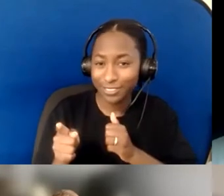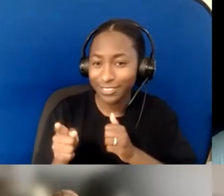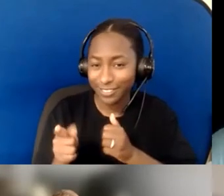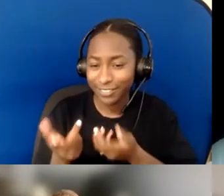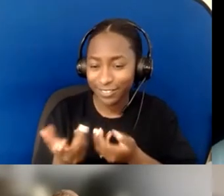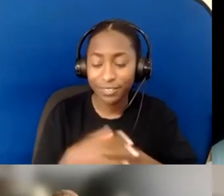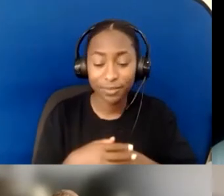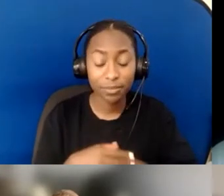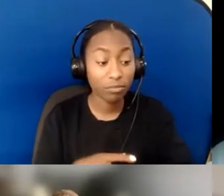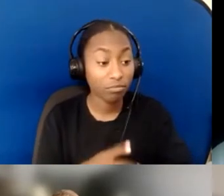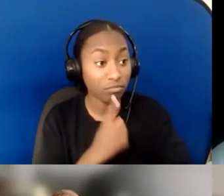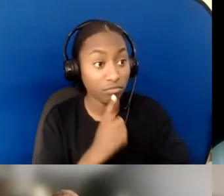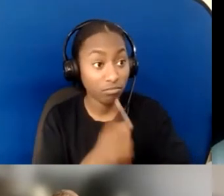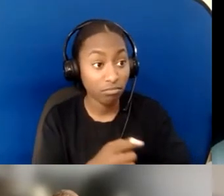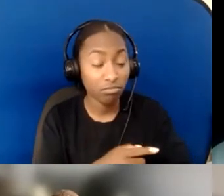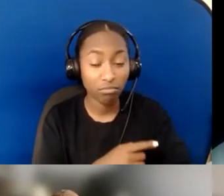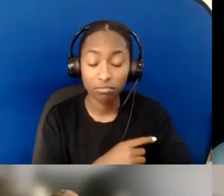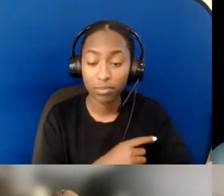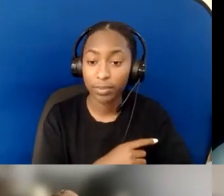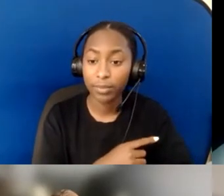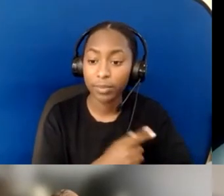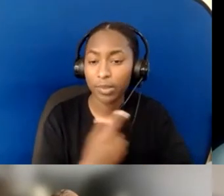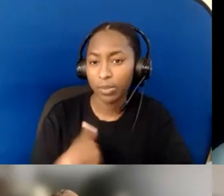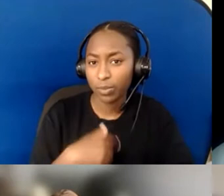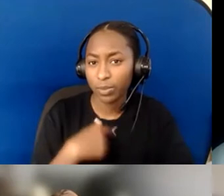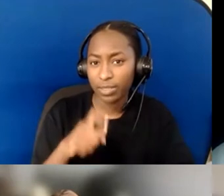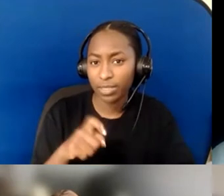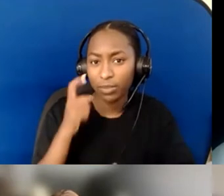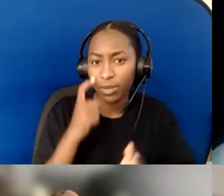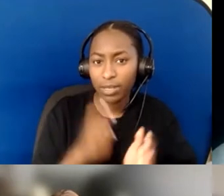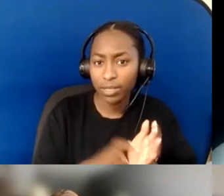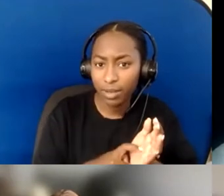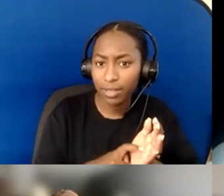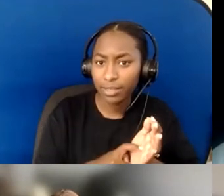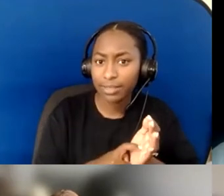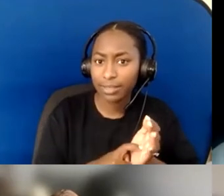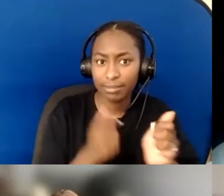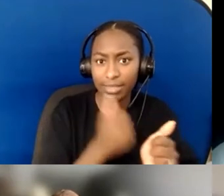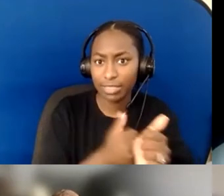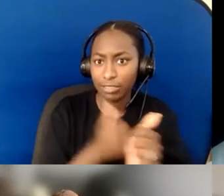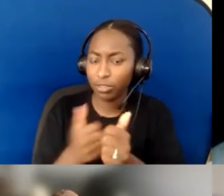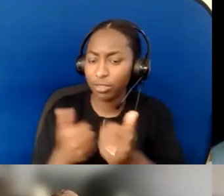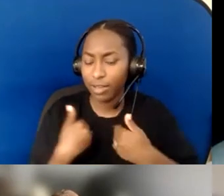recognizing that everyone is in a different place, so what their "win" is might look small to you,